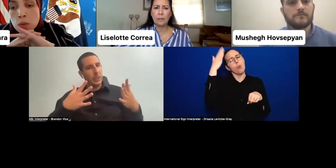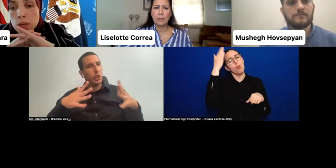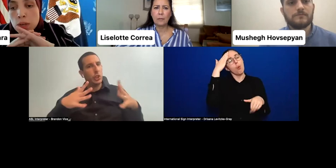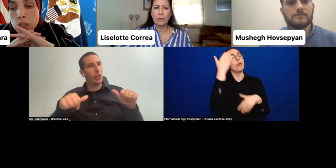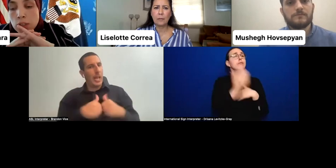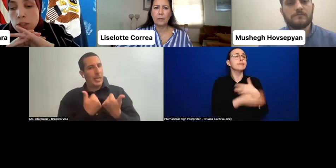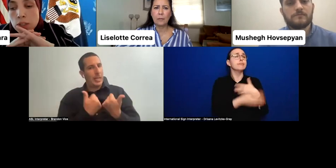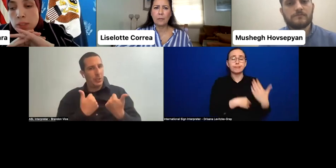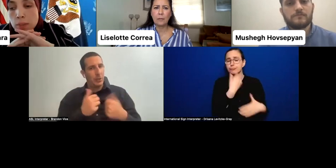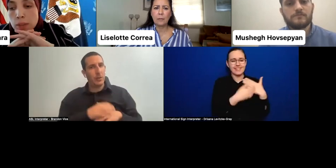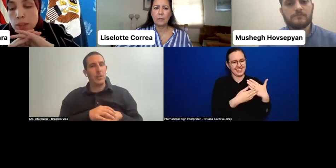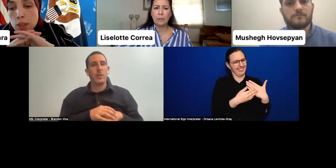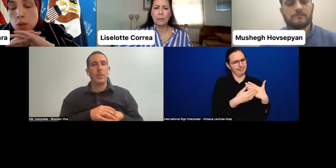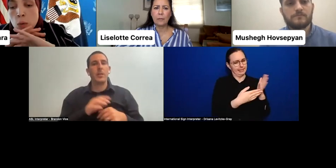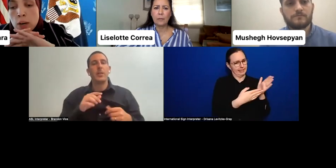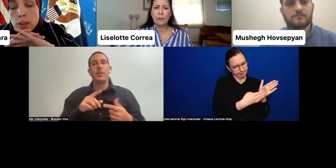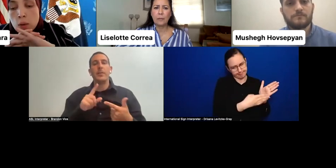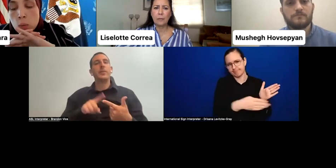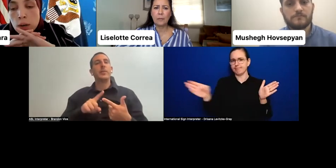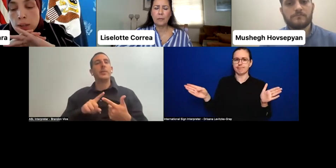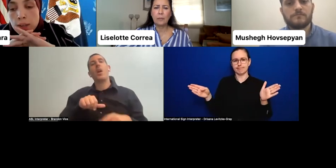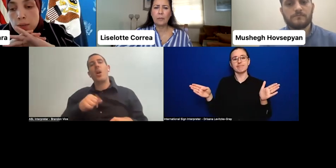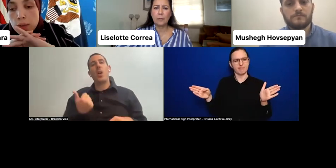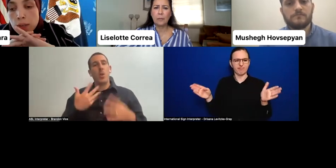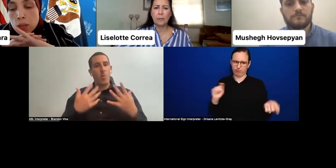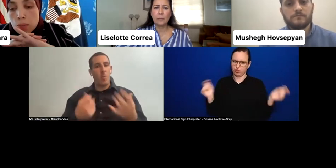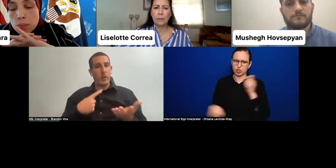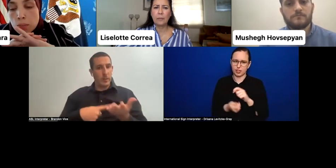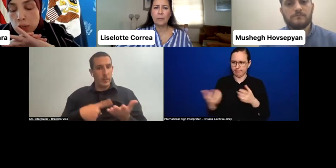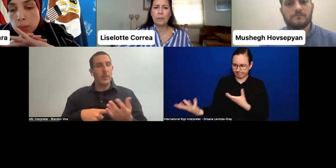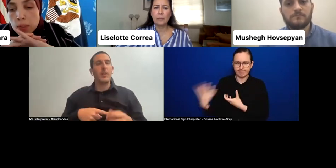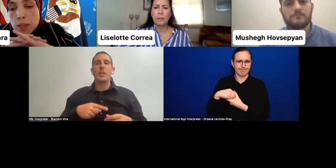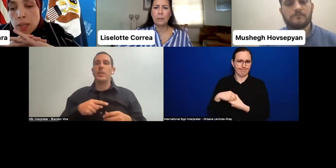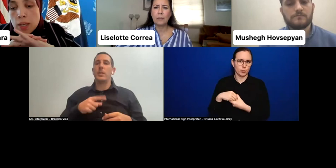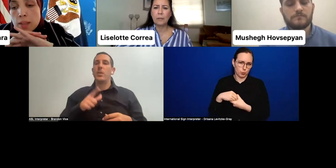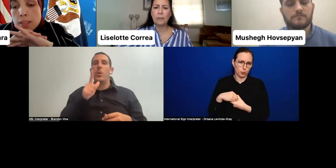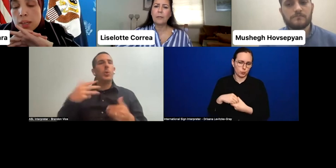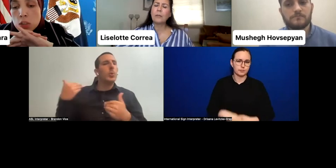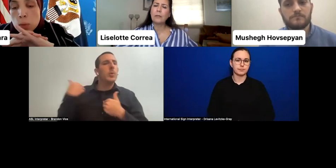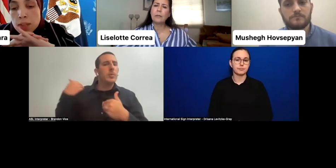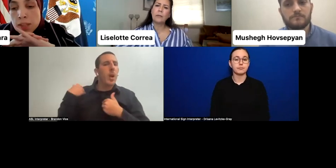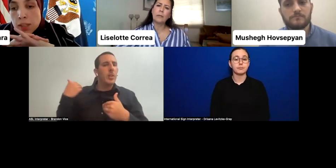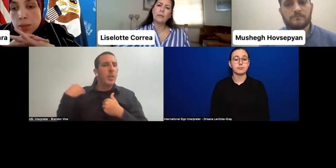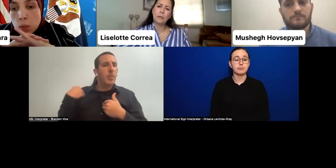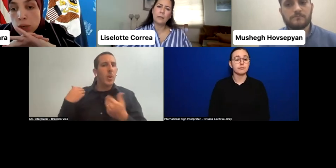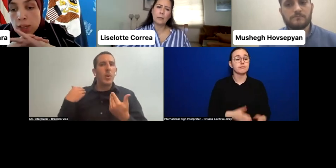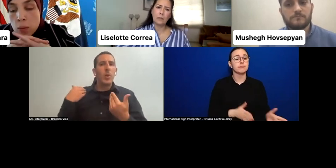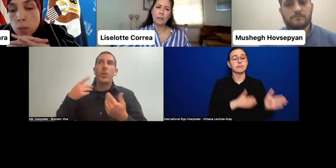create shared responsibility? Who are the variables and the sectors within the system that we're in that we need